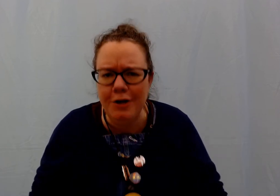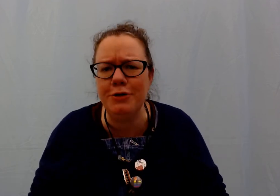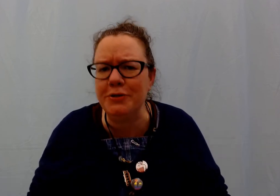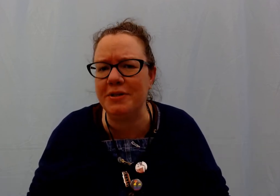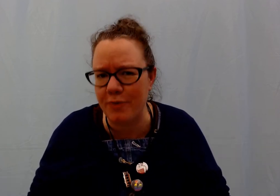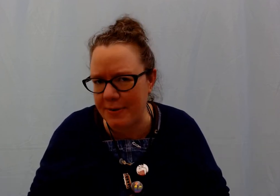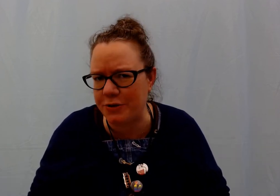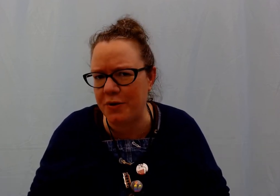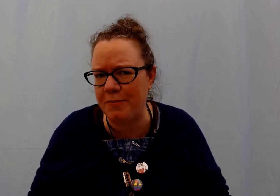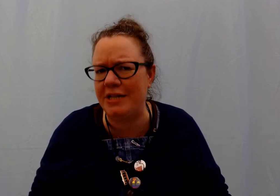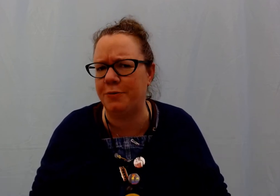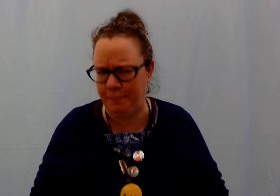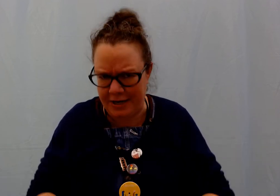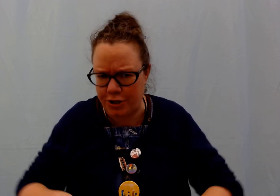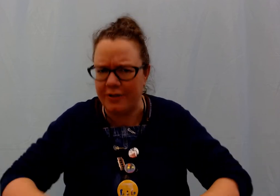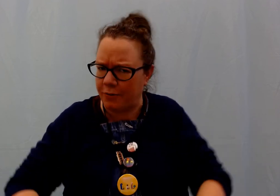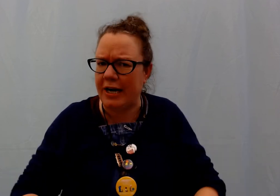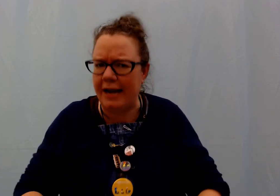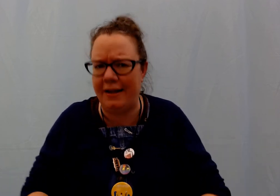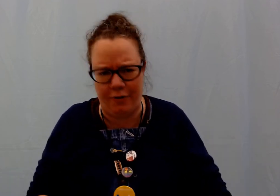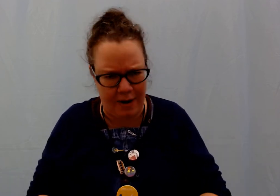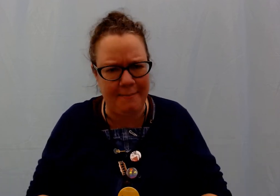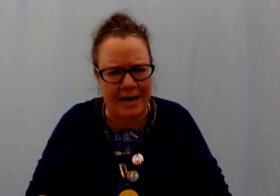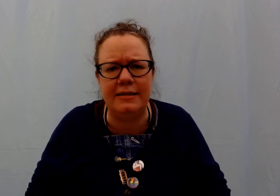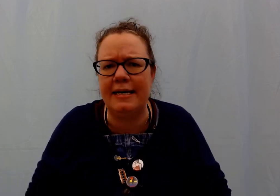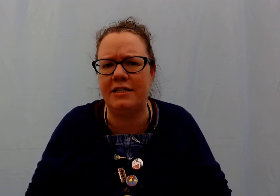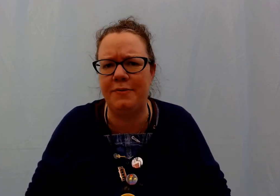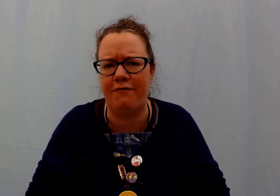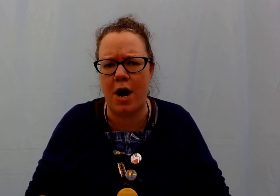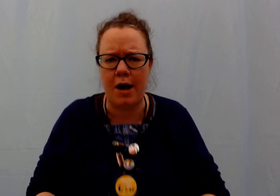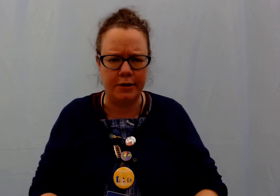you do some ribbits with me to make sure that we're getting in the right mindset to be frogs?